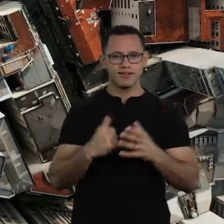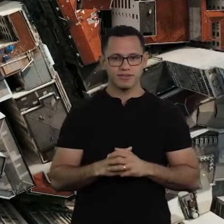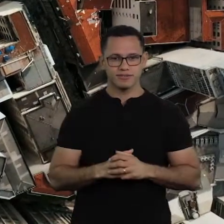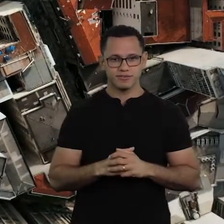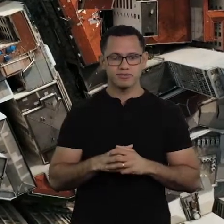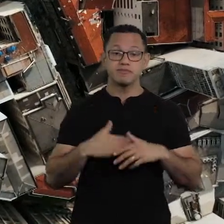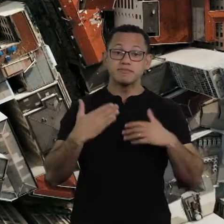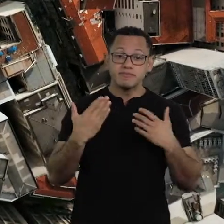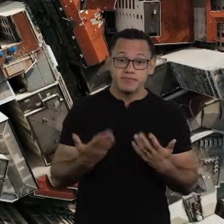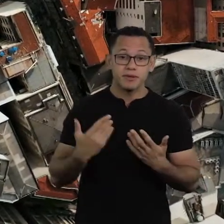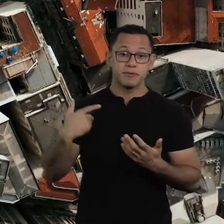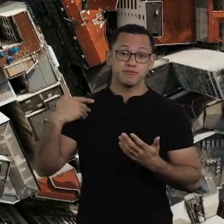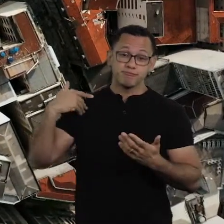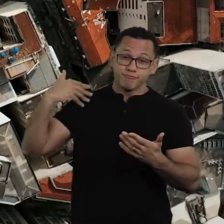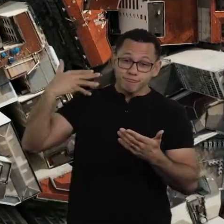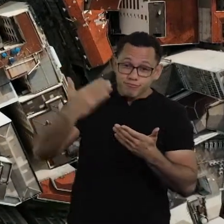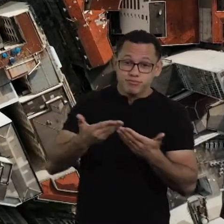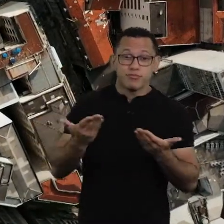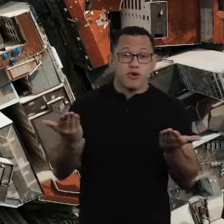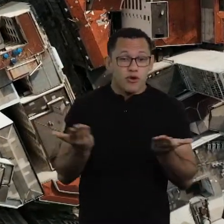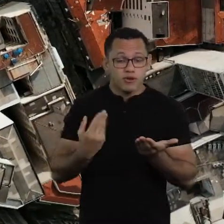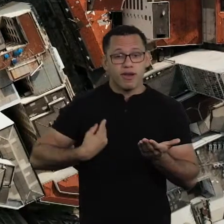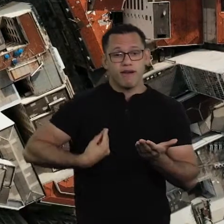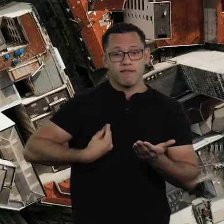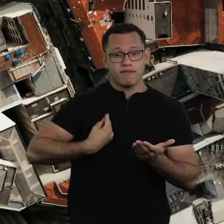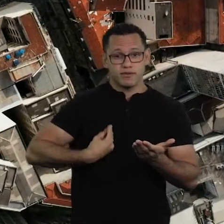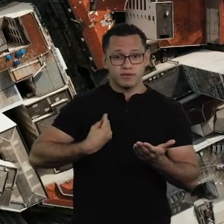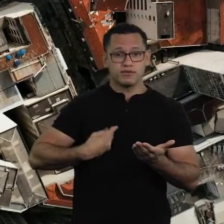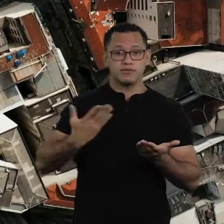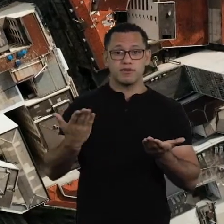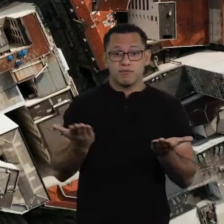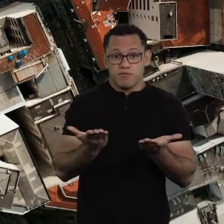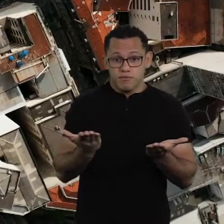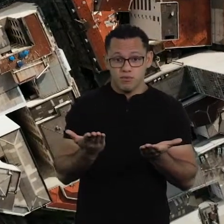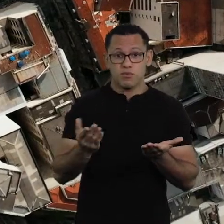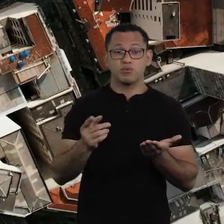That is, we live in today's world, we must have